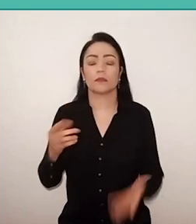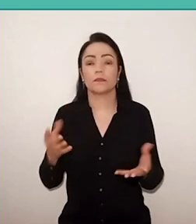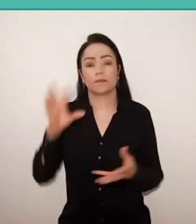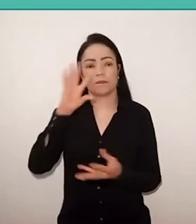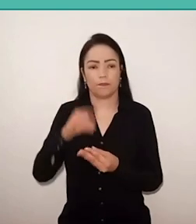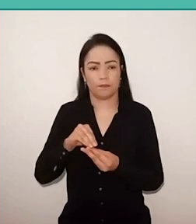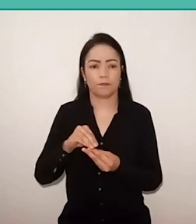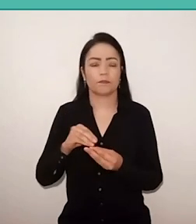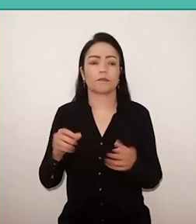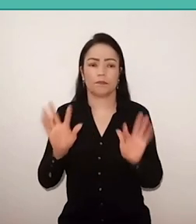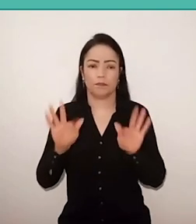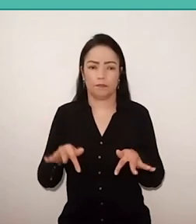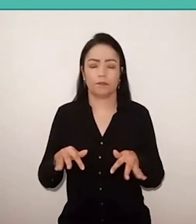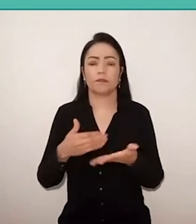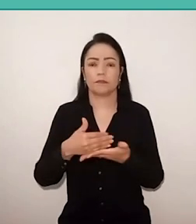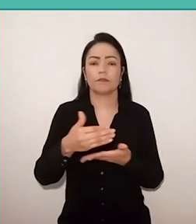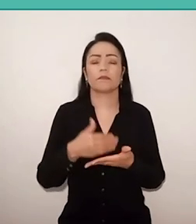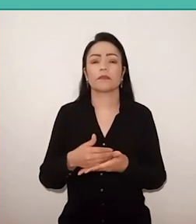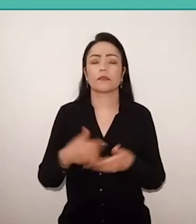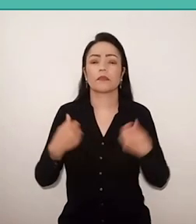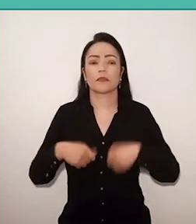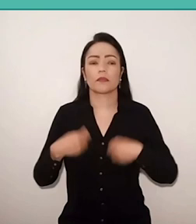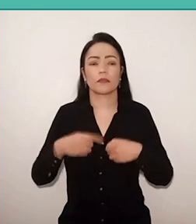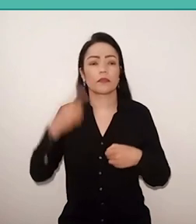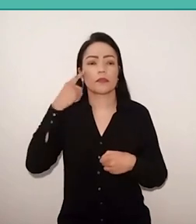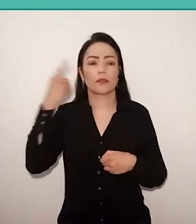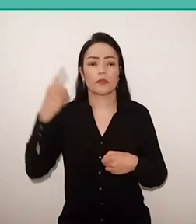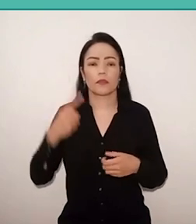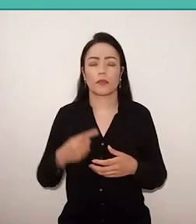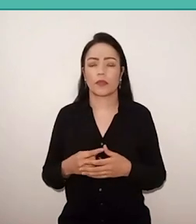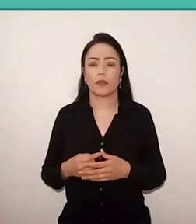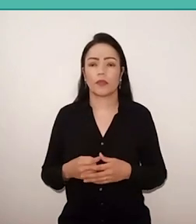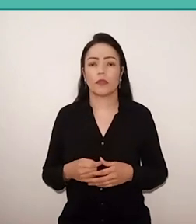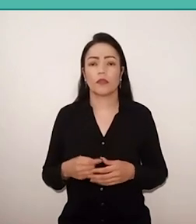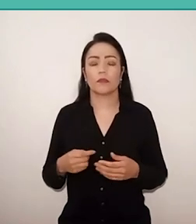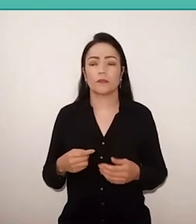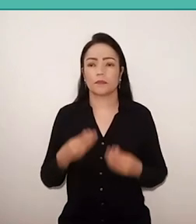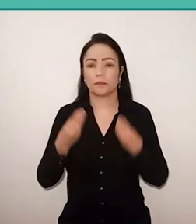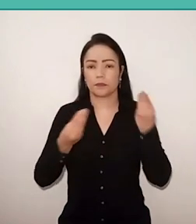I think it's necessary to remind us of the fantastic positive energy